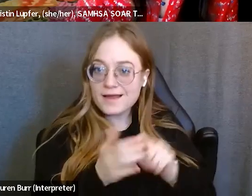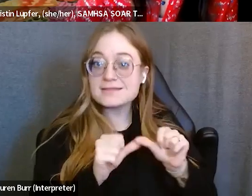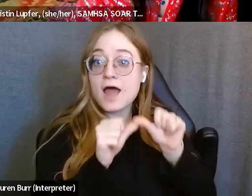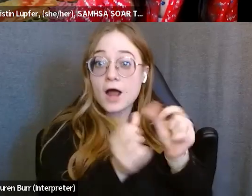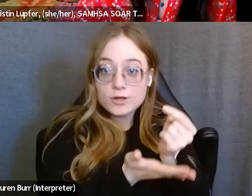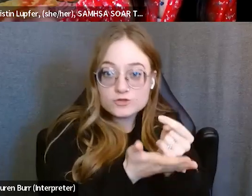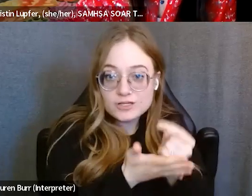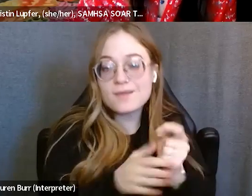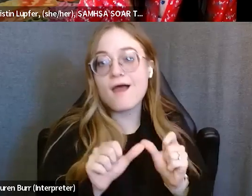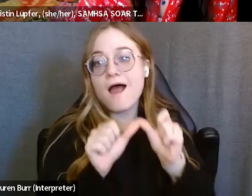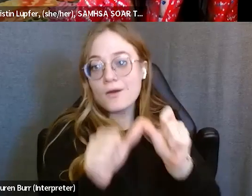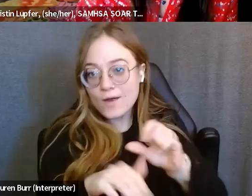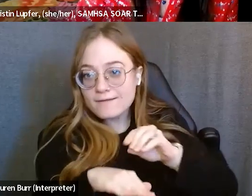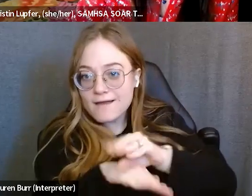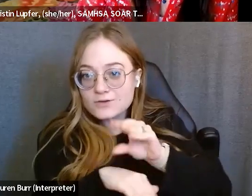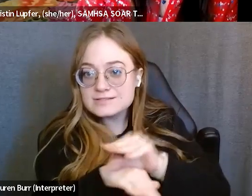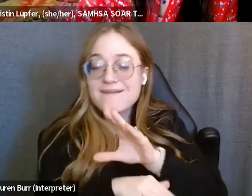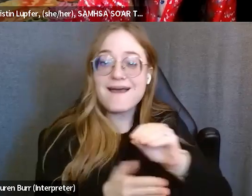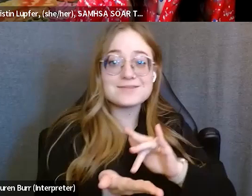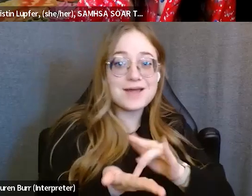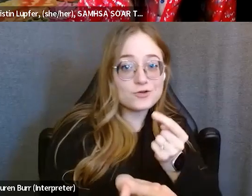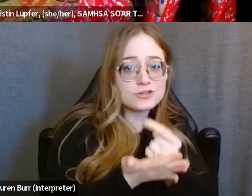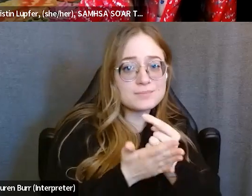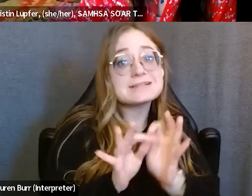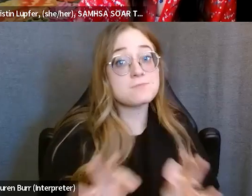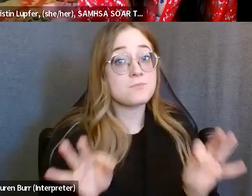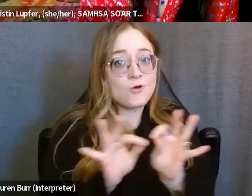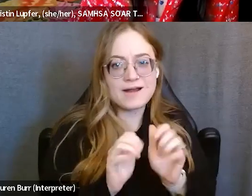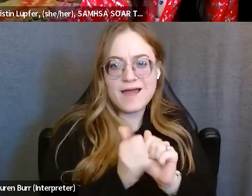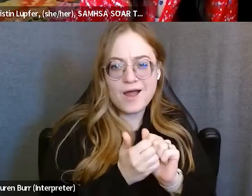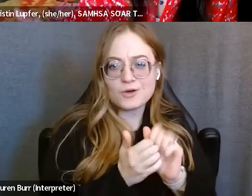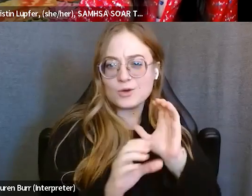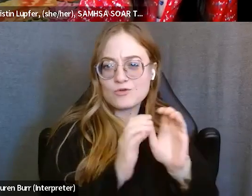So some people don't wanna participate in treatment, but they do wanna submit a claim that's based just